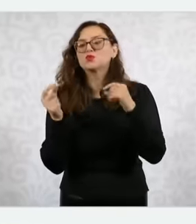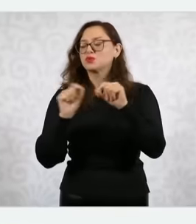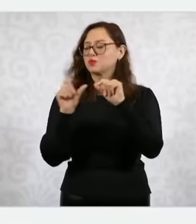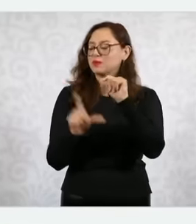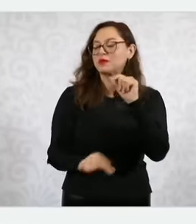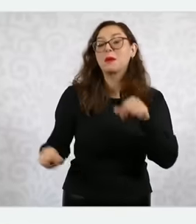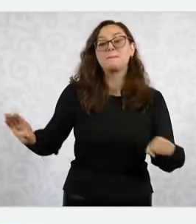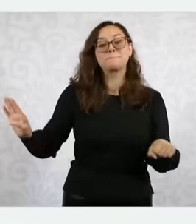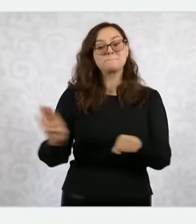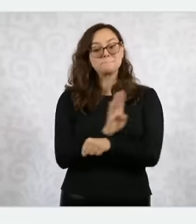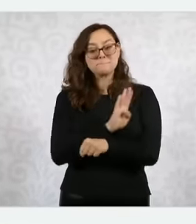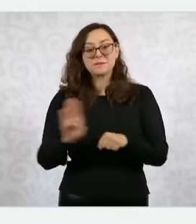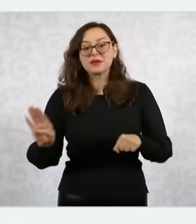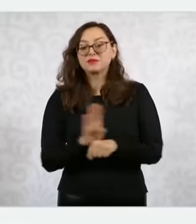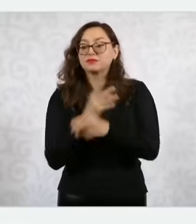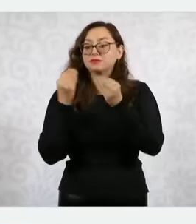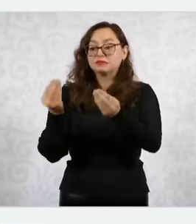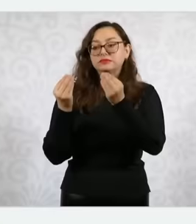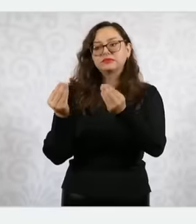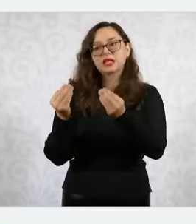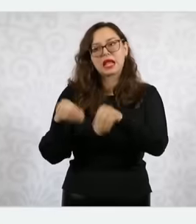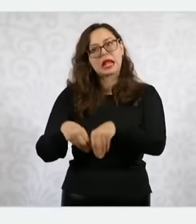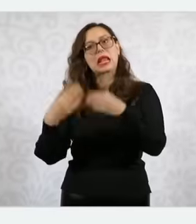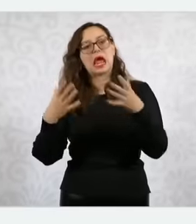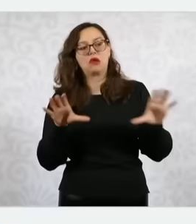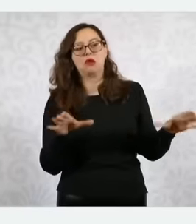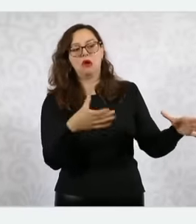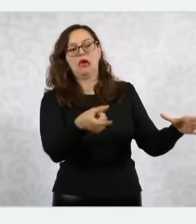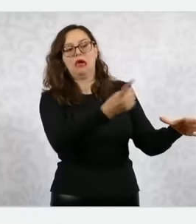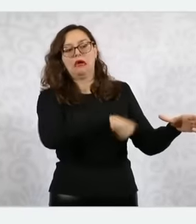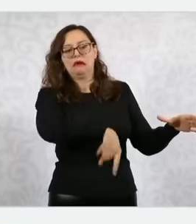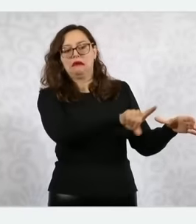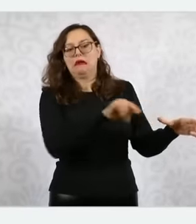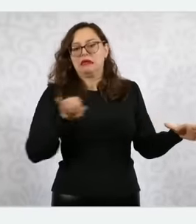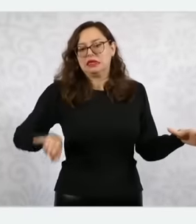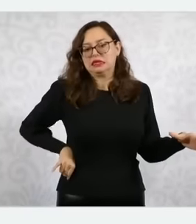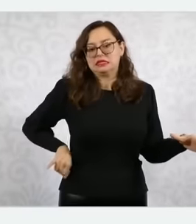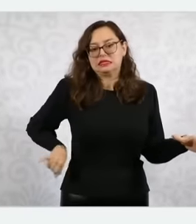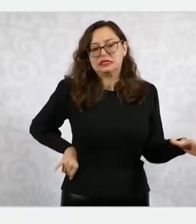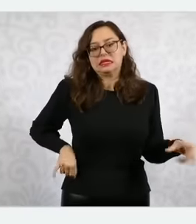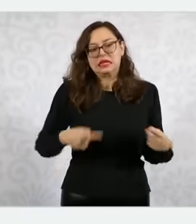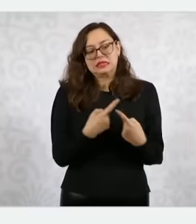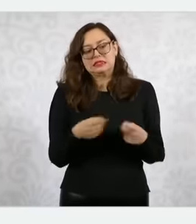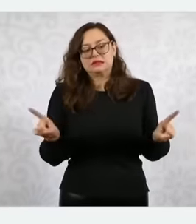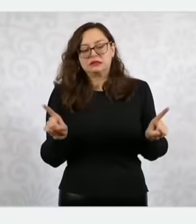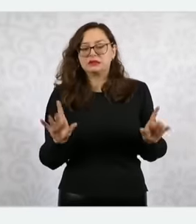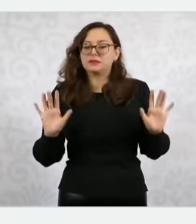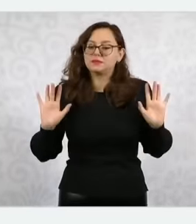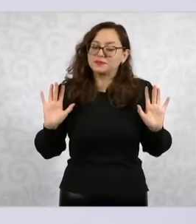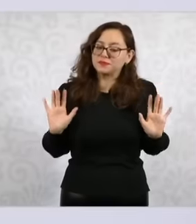have their interests there but those who can legitimately be against it. I am convinced that they